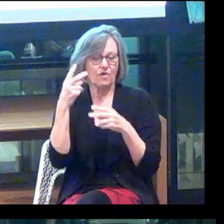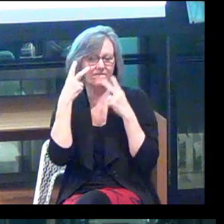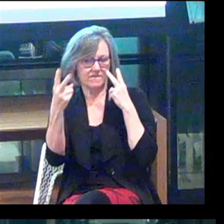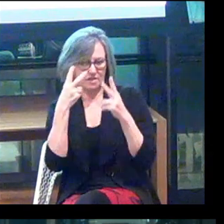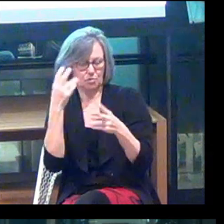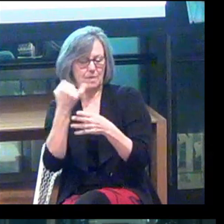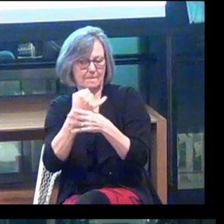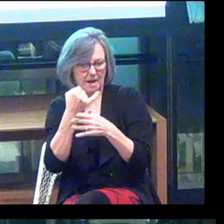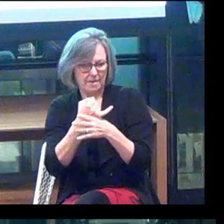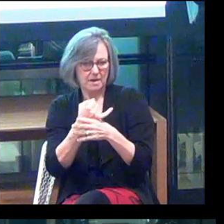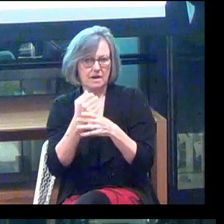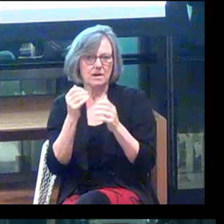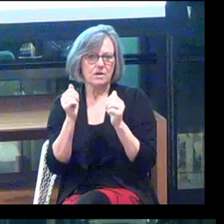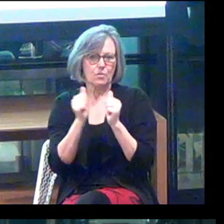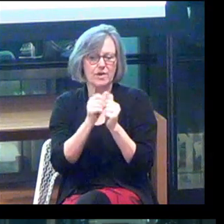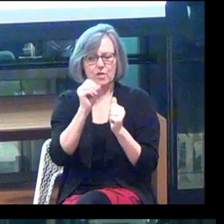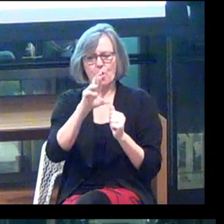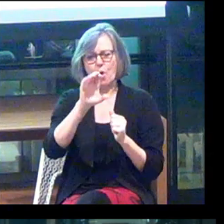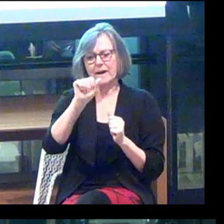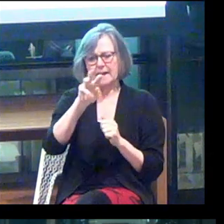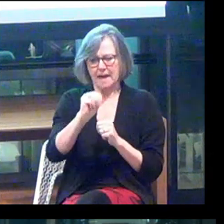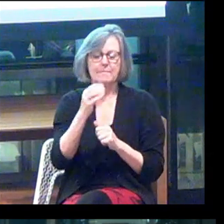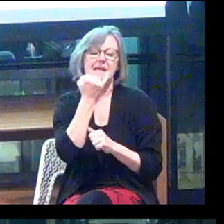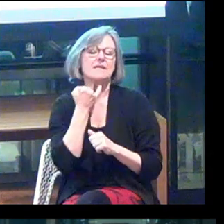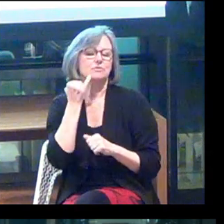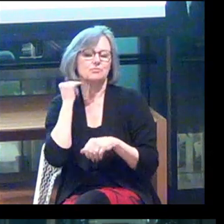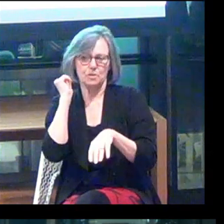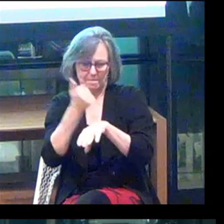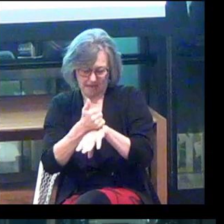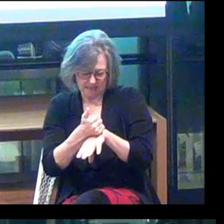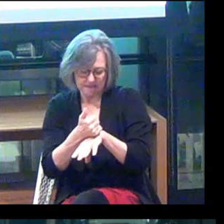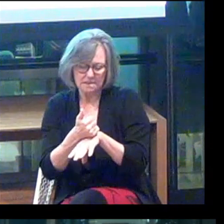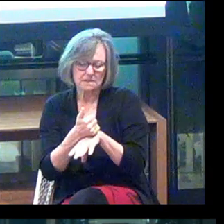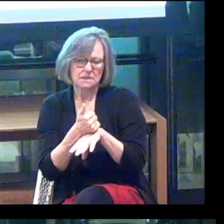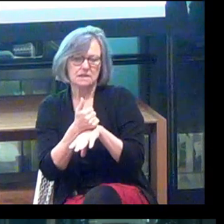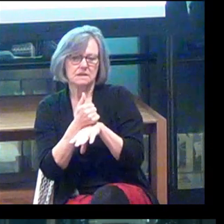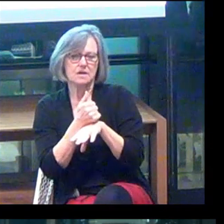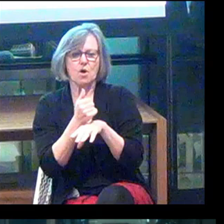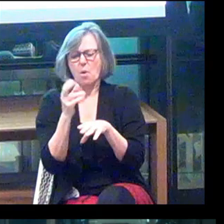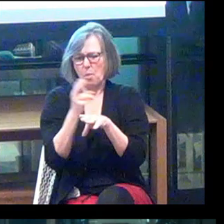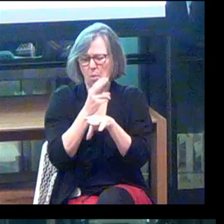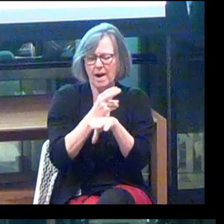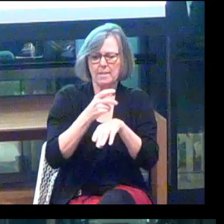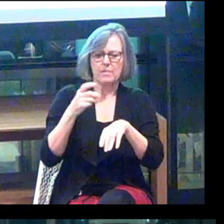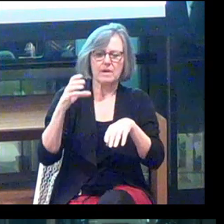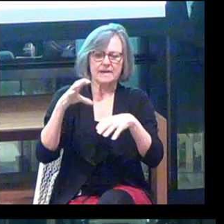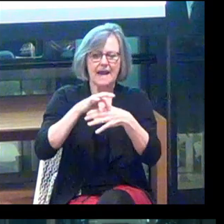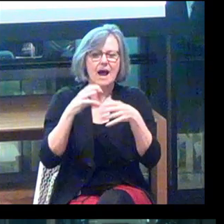impairment. With ORCAM, which is an Israel-based wearable that attaches to a pair of glasses -- they've